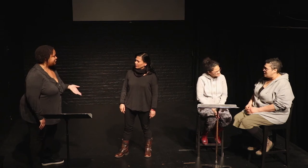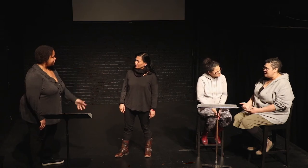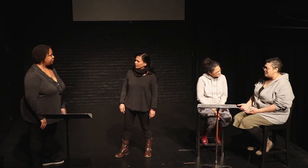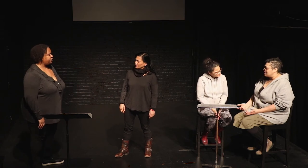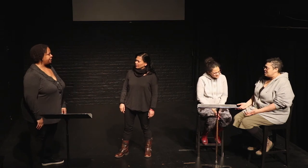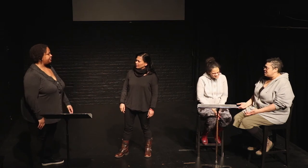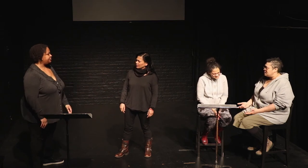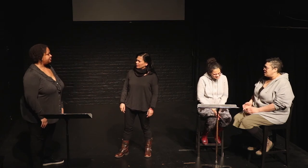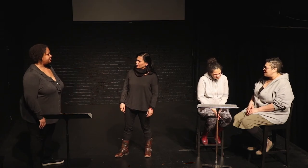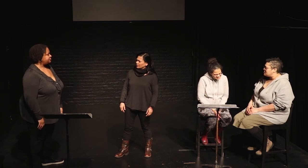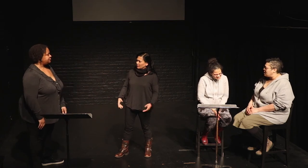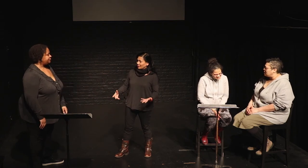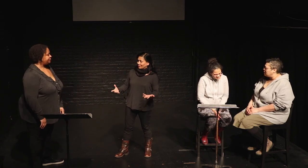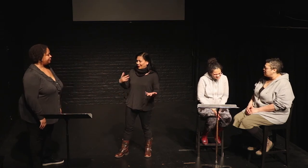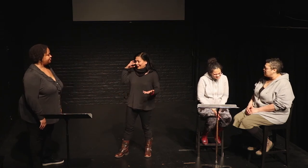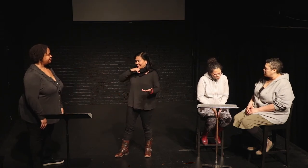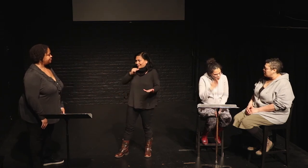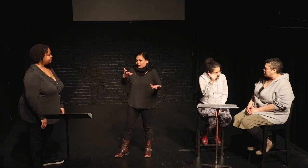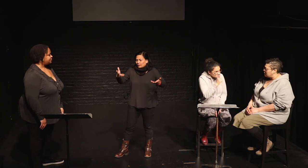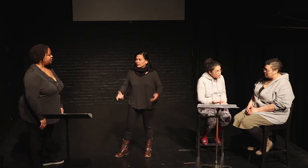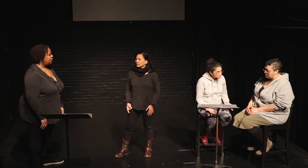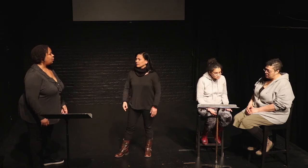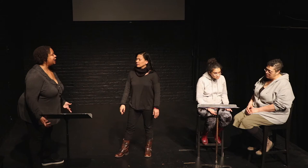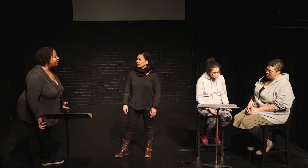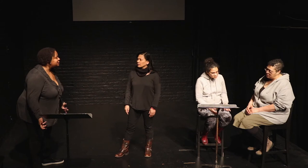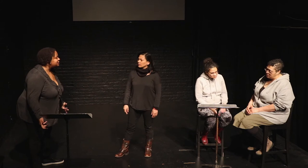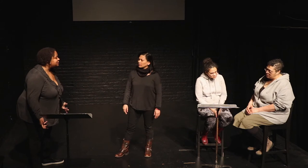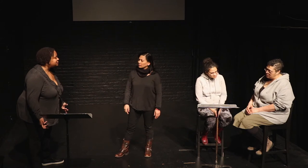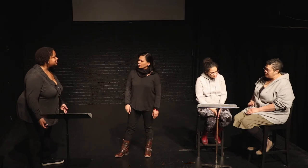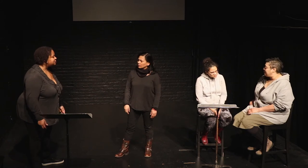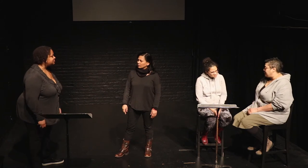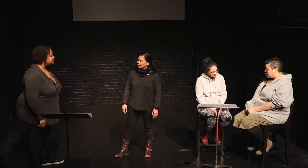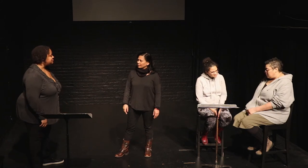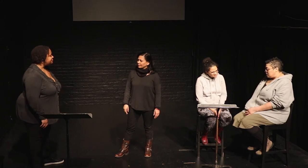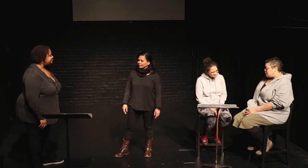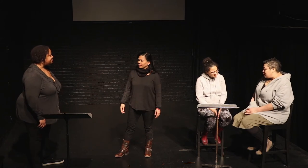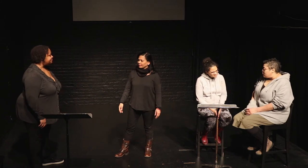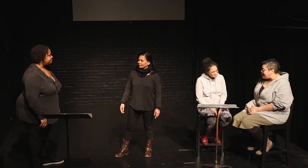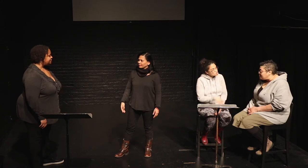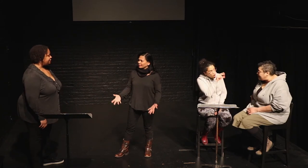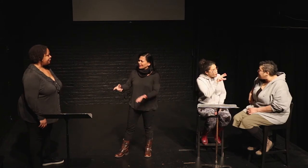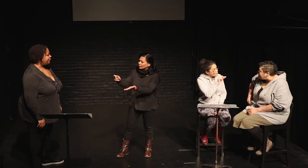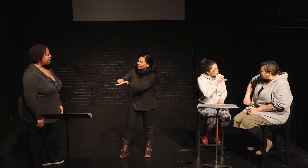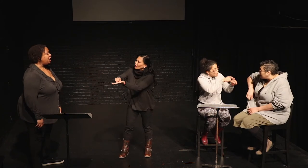You still don't know that word yet? I guess not. Why not? Can you write please?